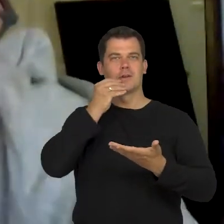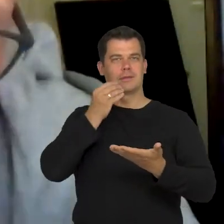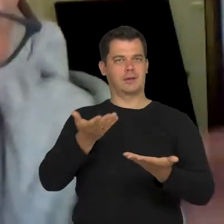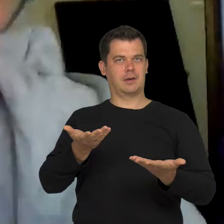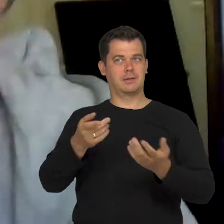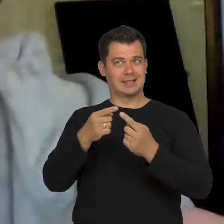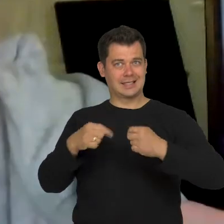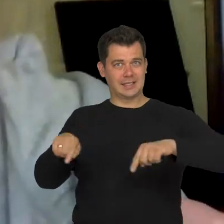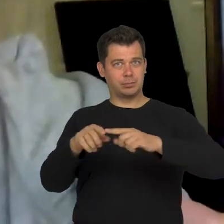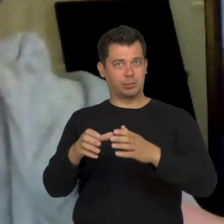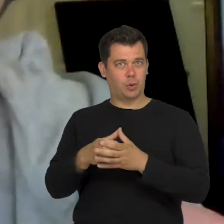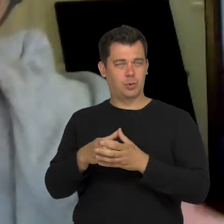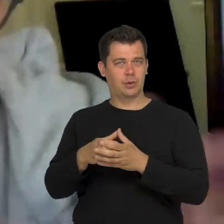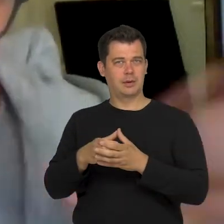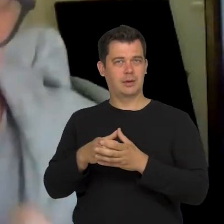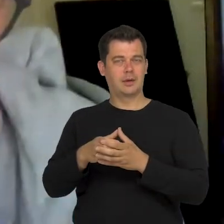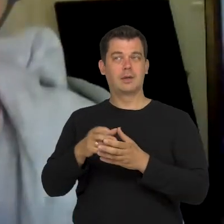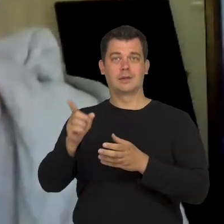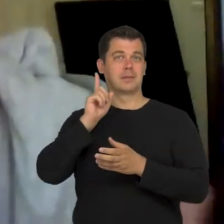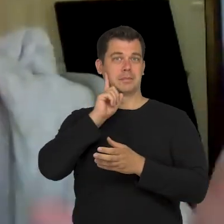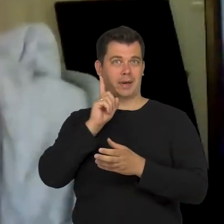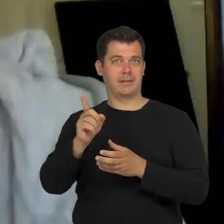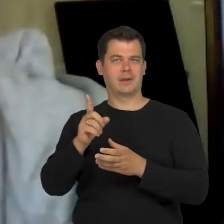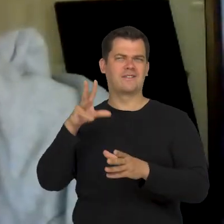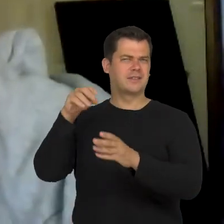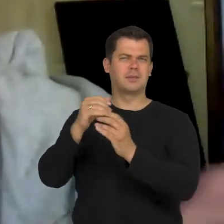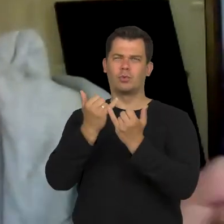That teams are made out of different people.